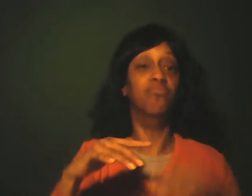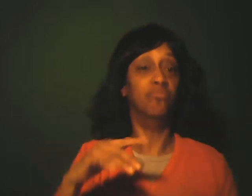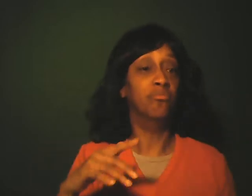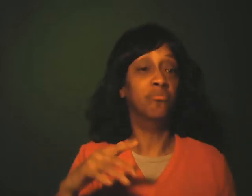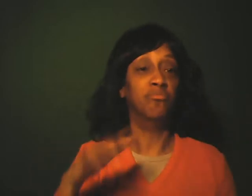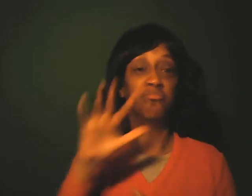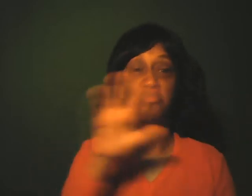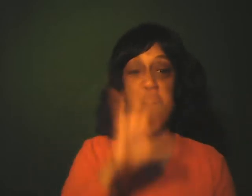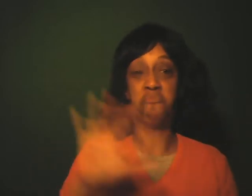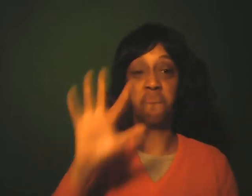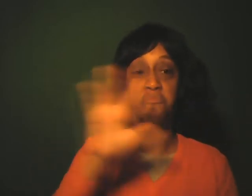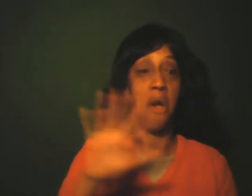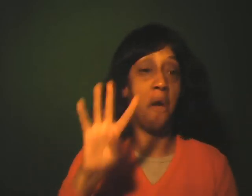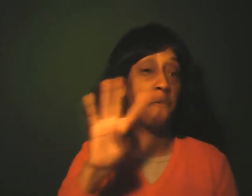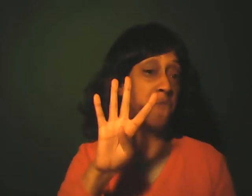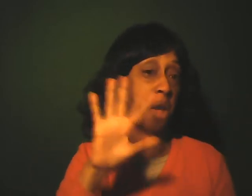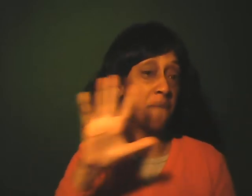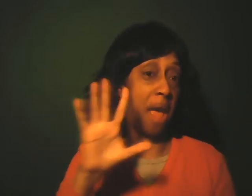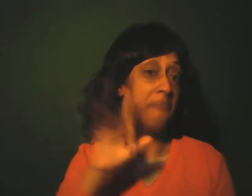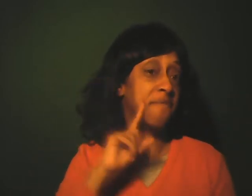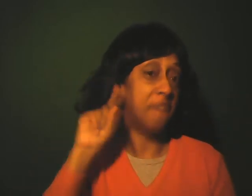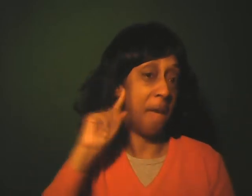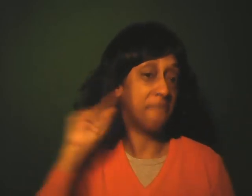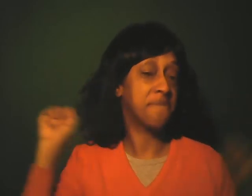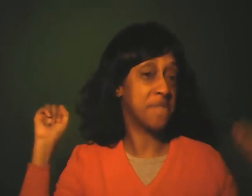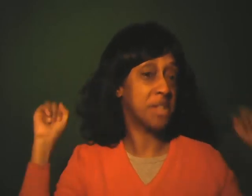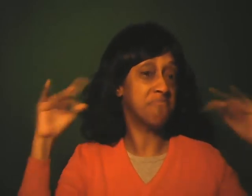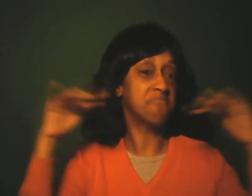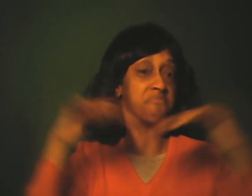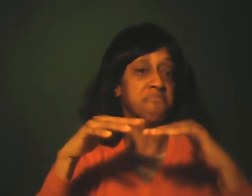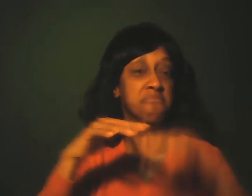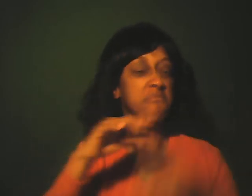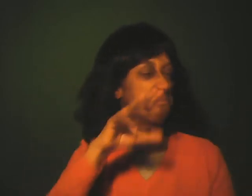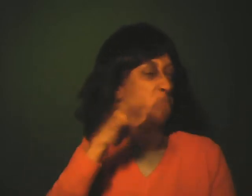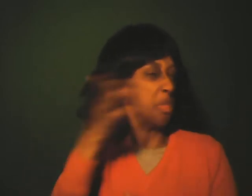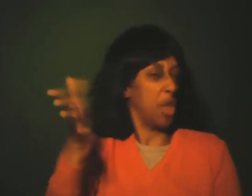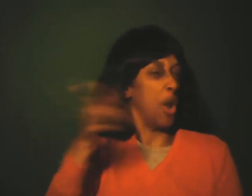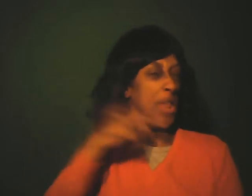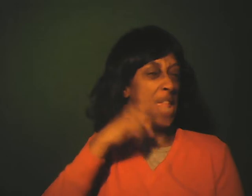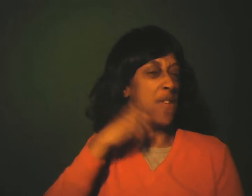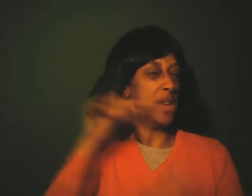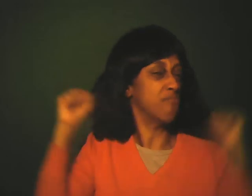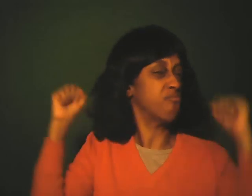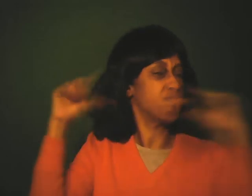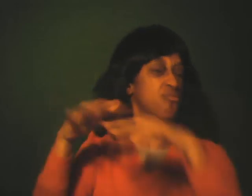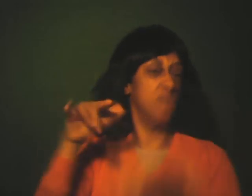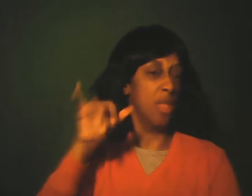approximately 45 Deaf people gatherings Yes, there are some hearing gatherings.